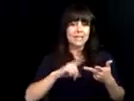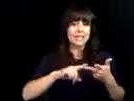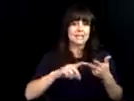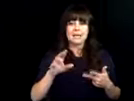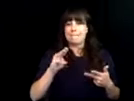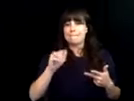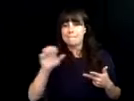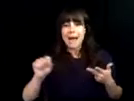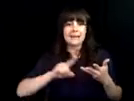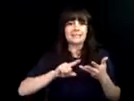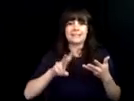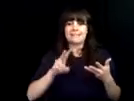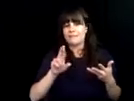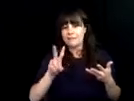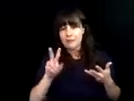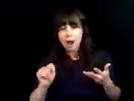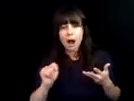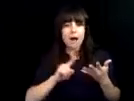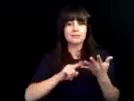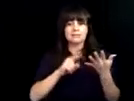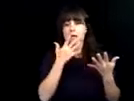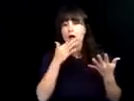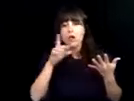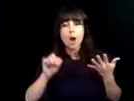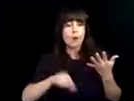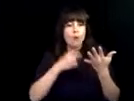.org has this model and we are